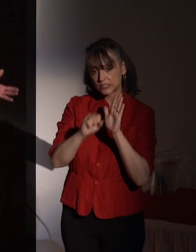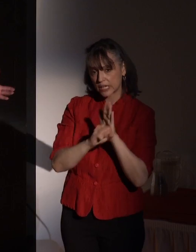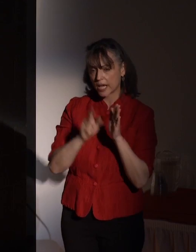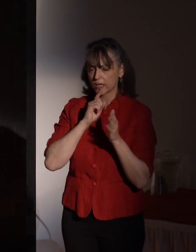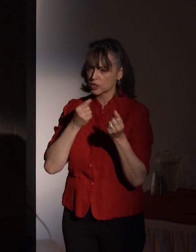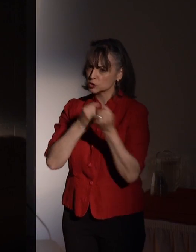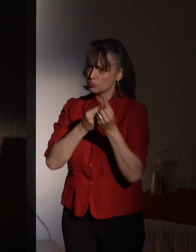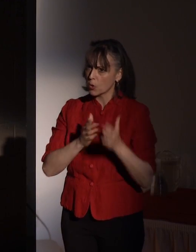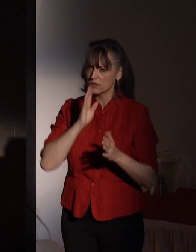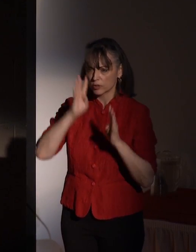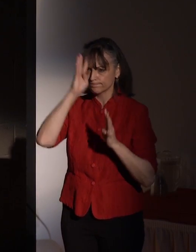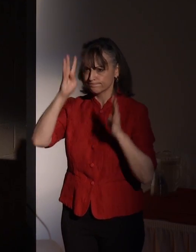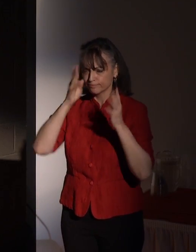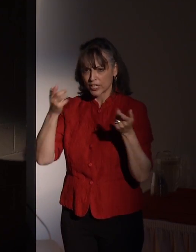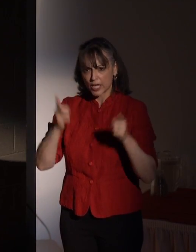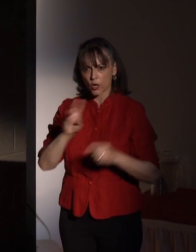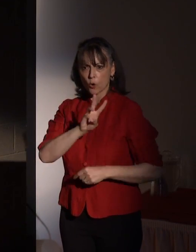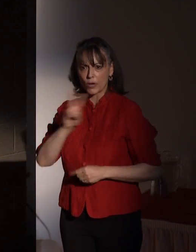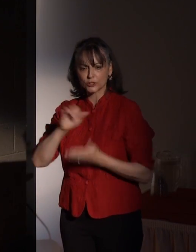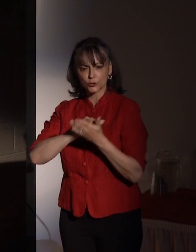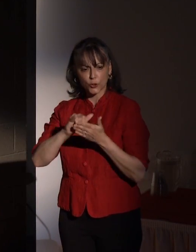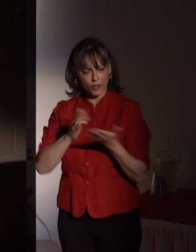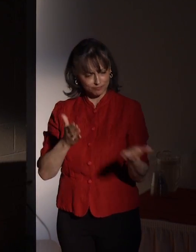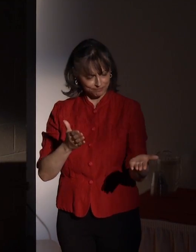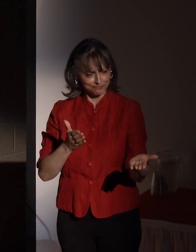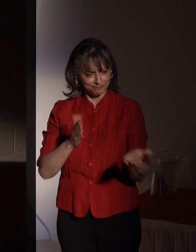Joe, stand up and take a bow.